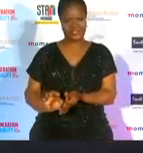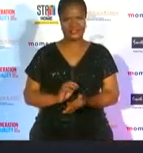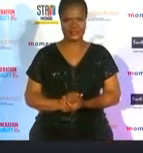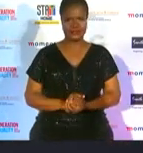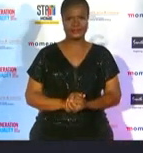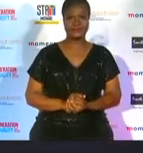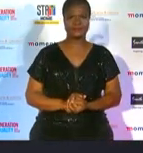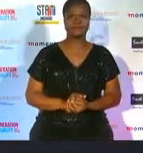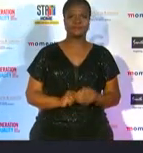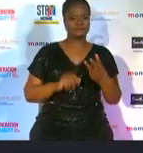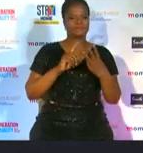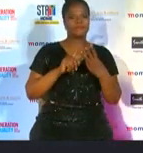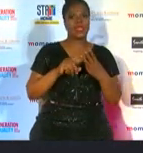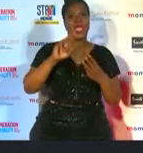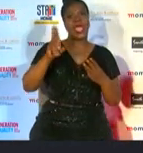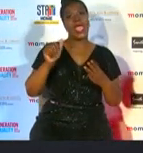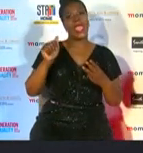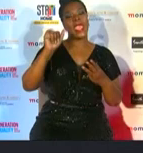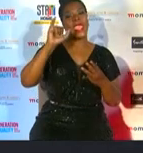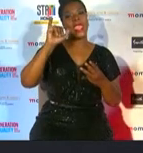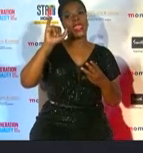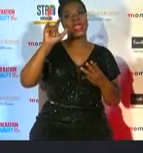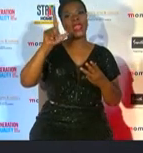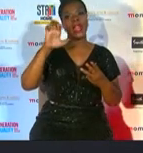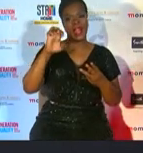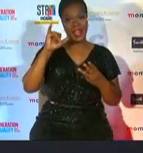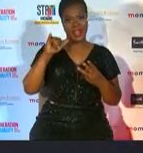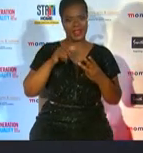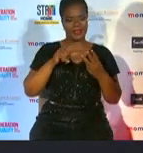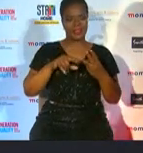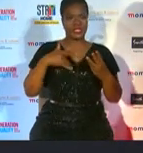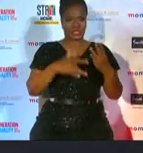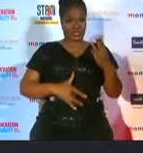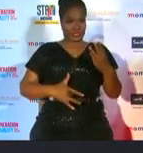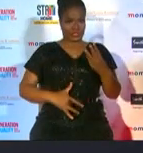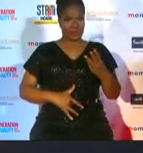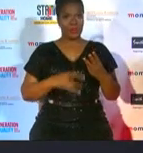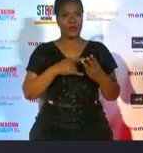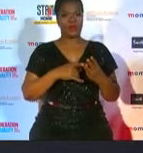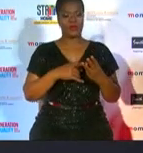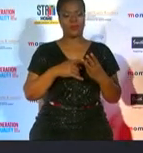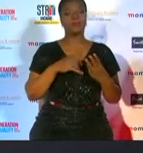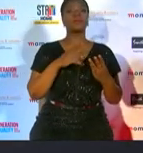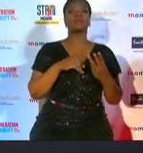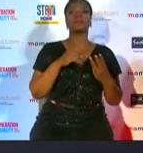and hailey nixon reigning world surfski champion nixon is a formidable force to be reckoned with